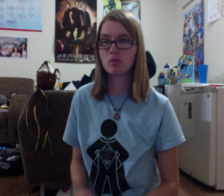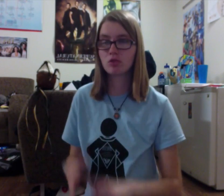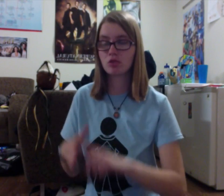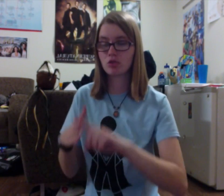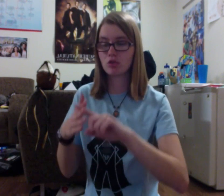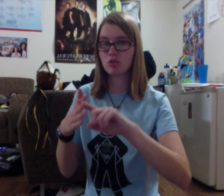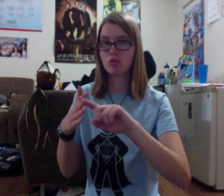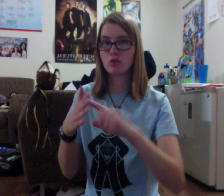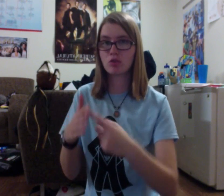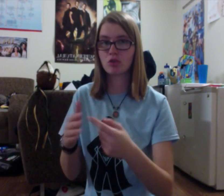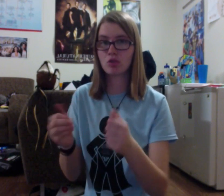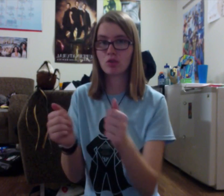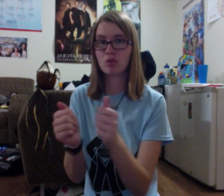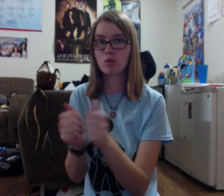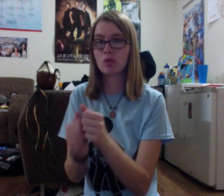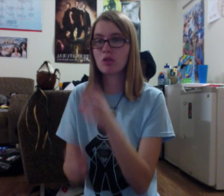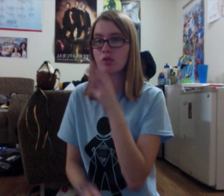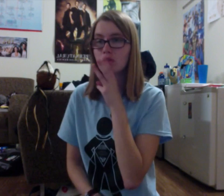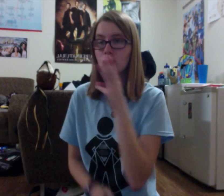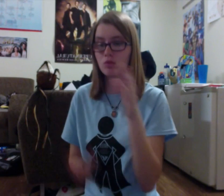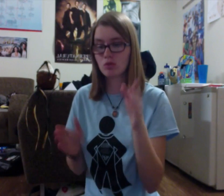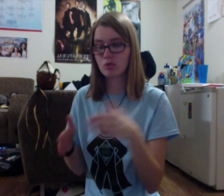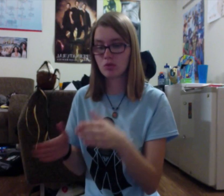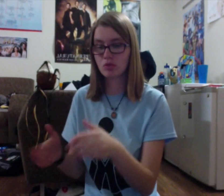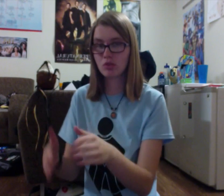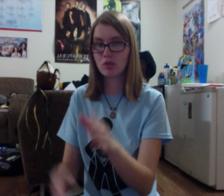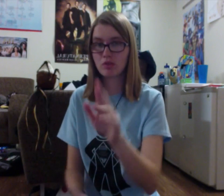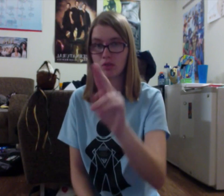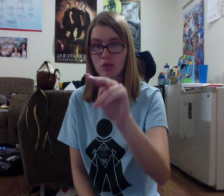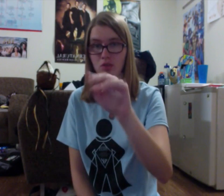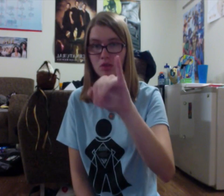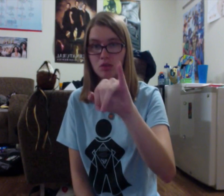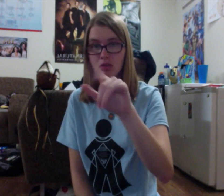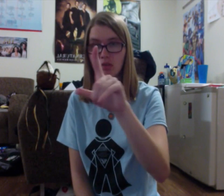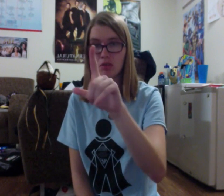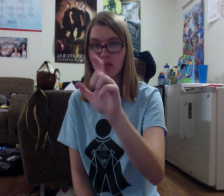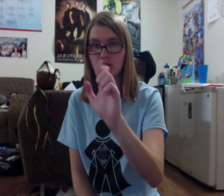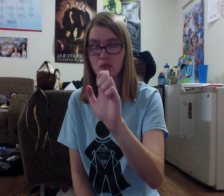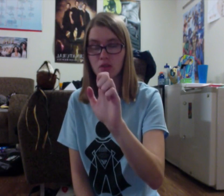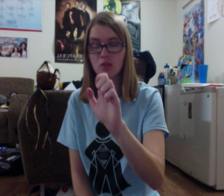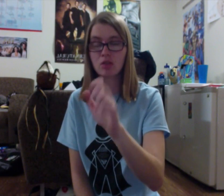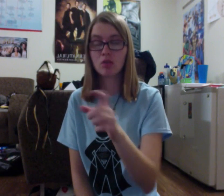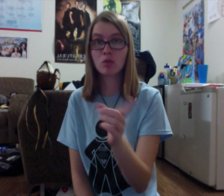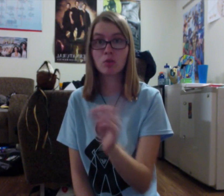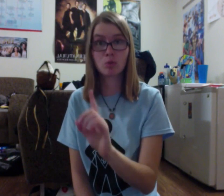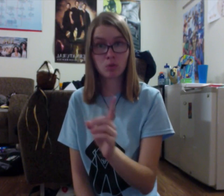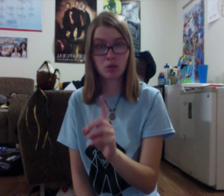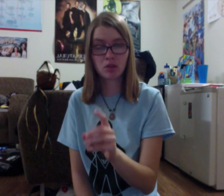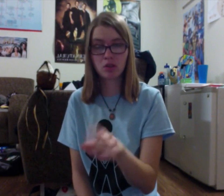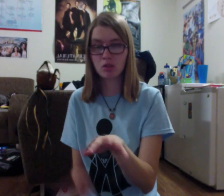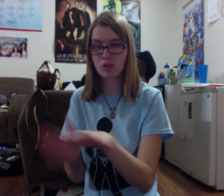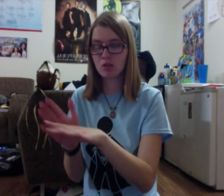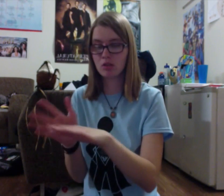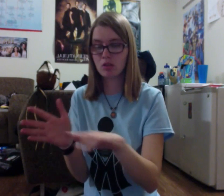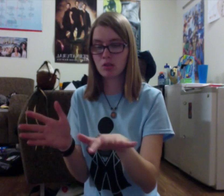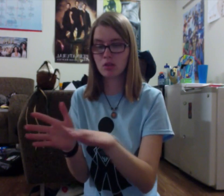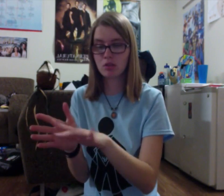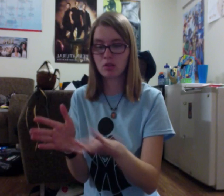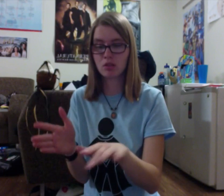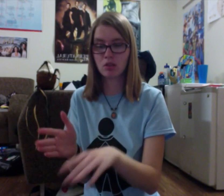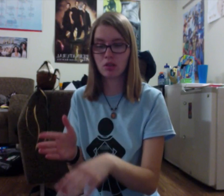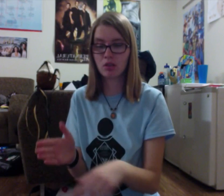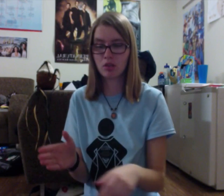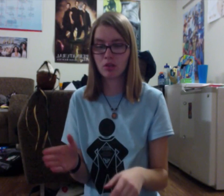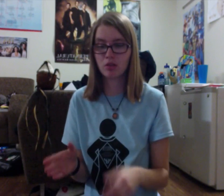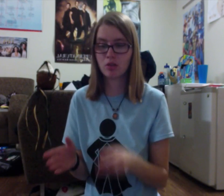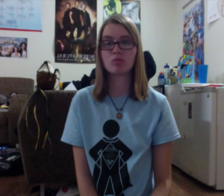They started with the Nile at Lake Tana,